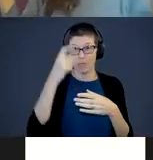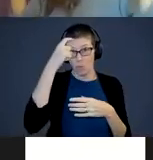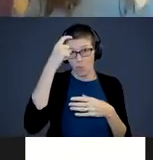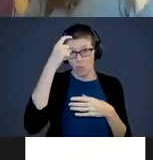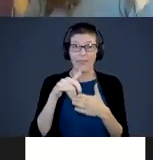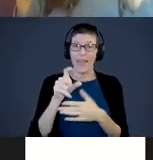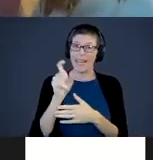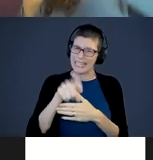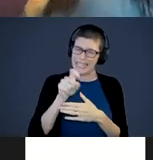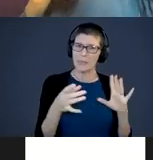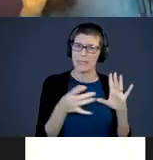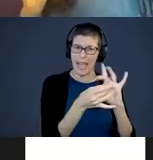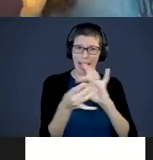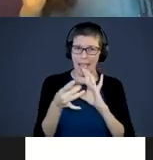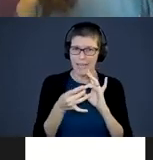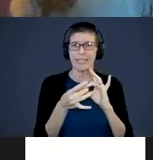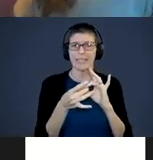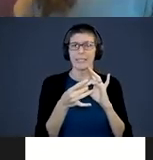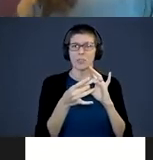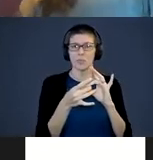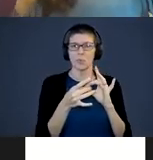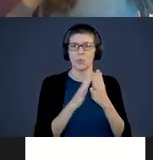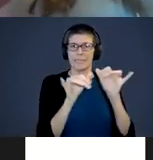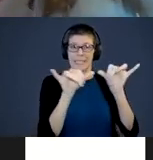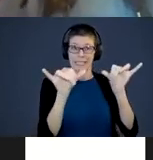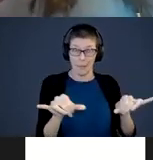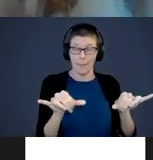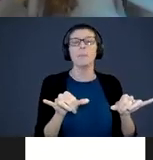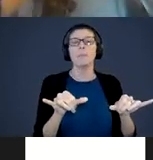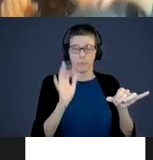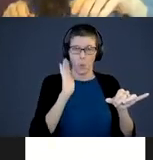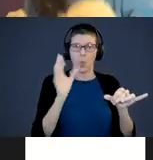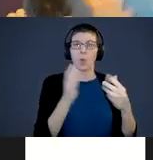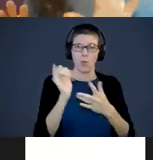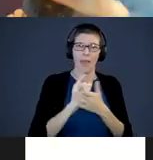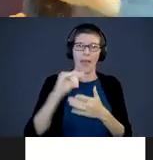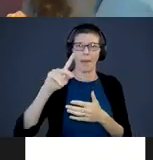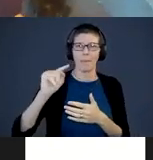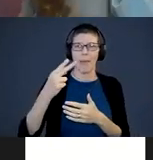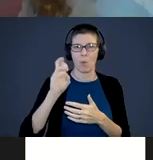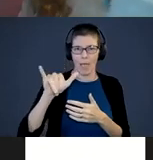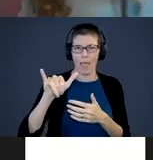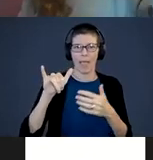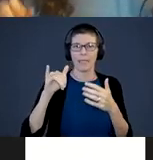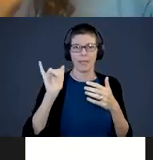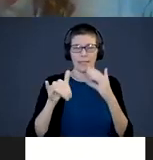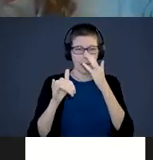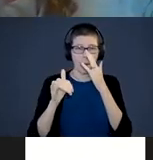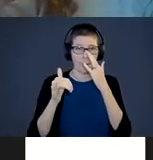connected to a system will make their way through a pathway that is running through the brain. They